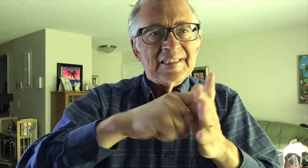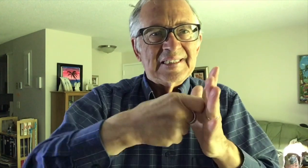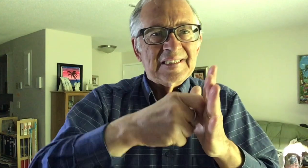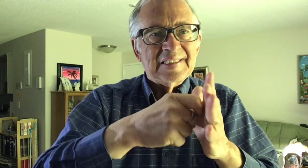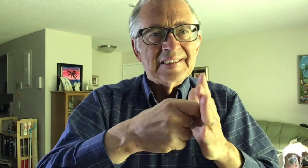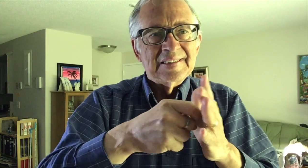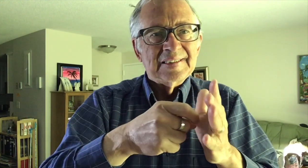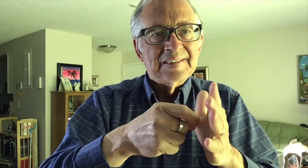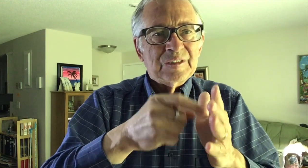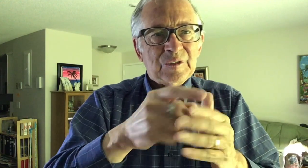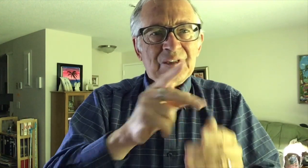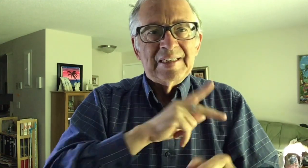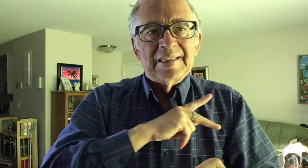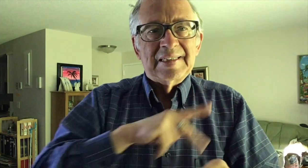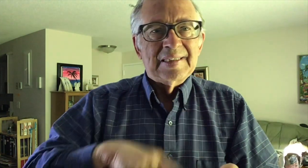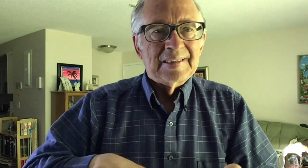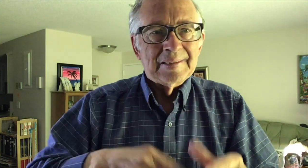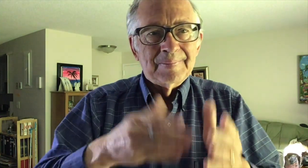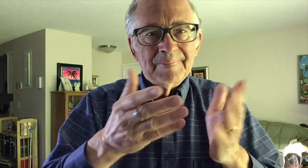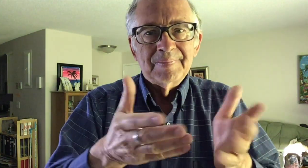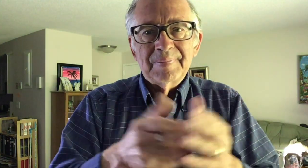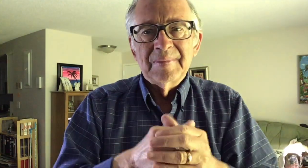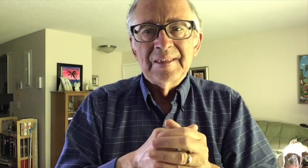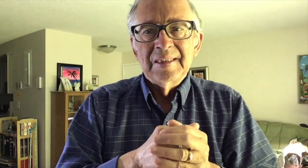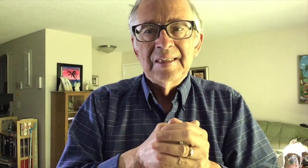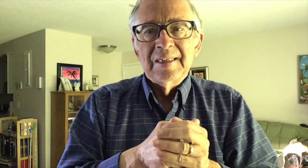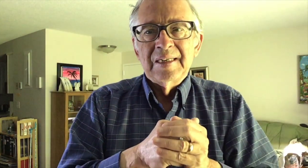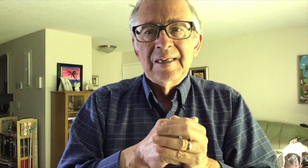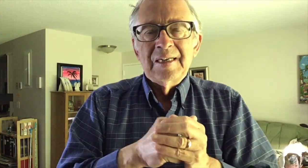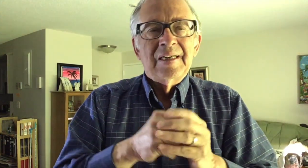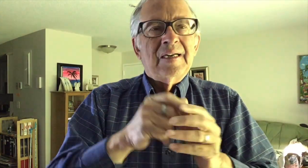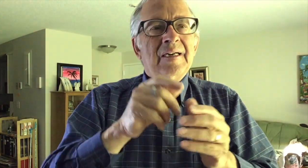and he gives him the keys to the kingdom.